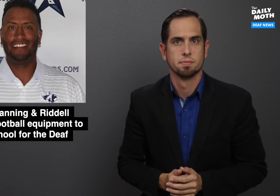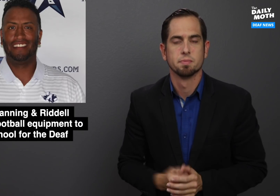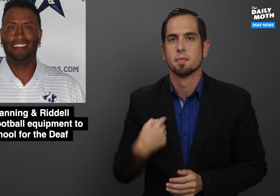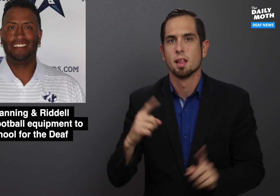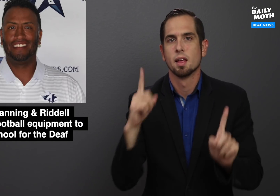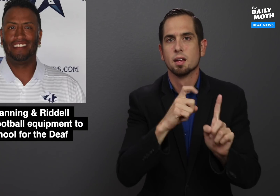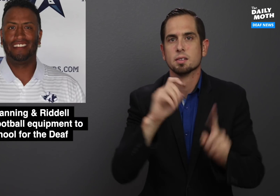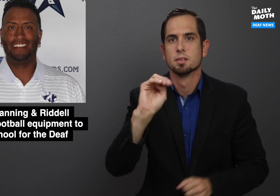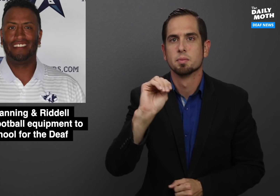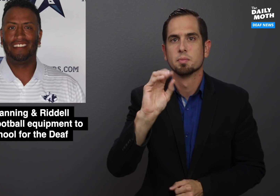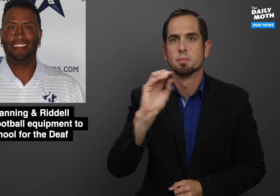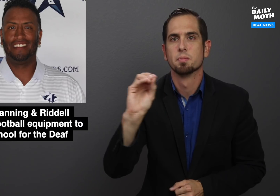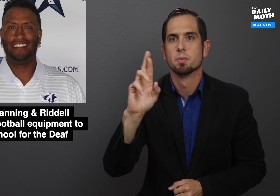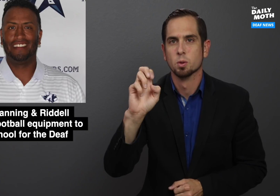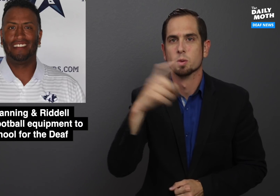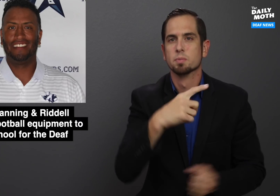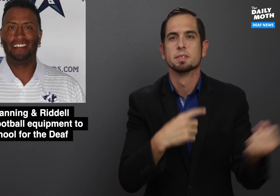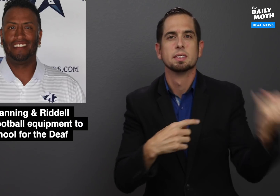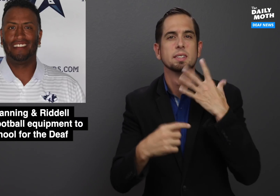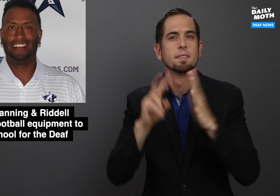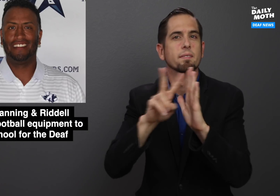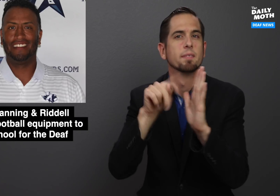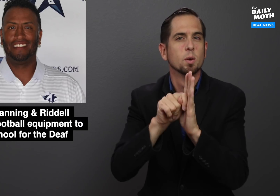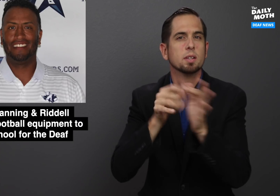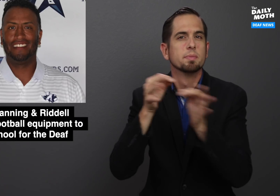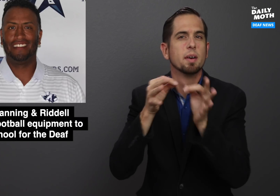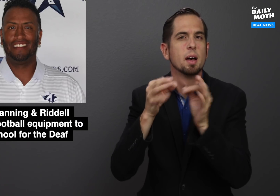We asked Moore to send in a video to explain